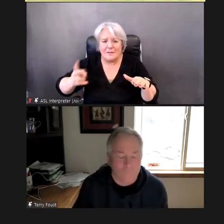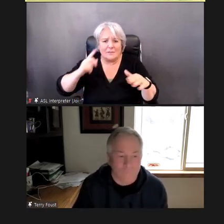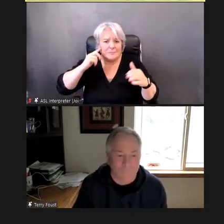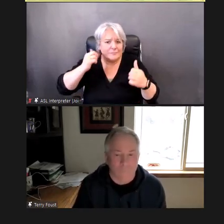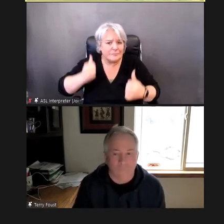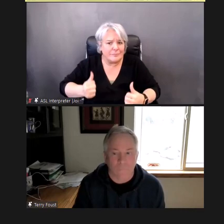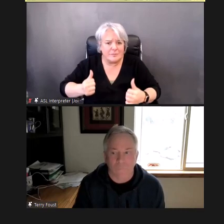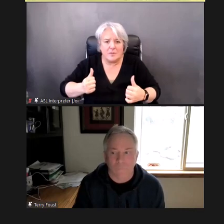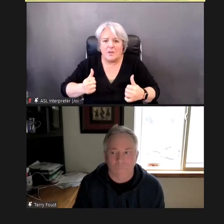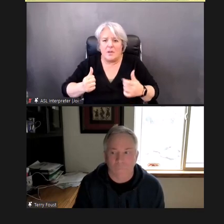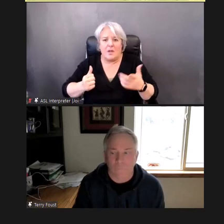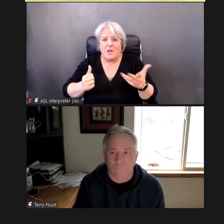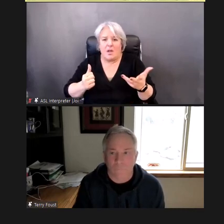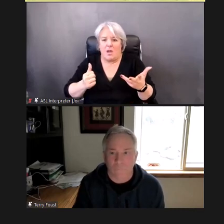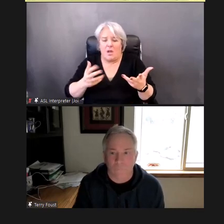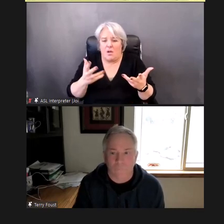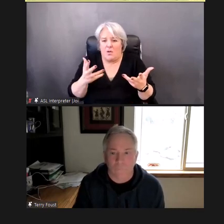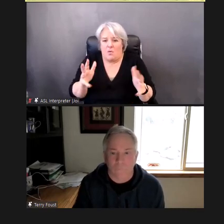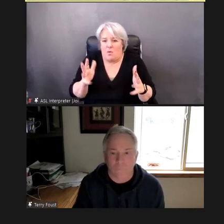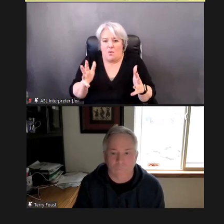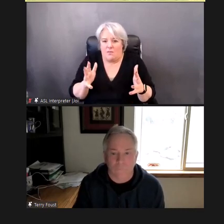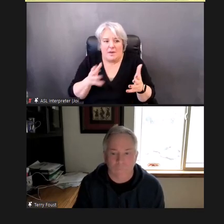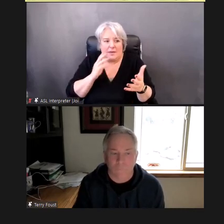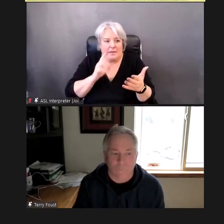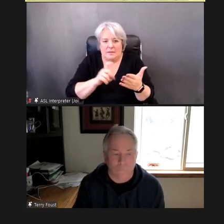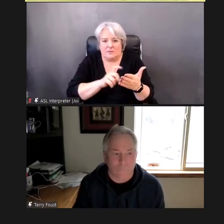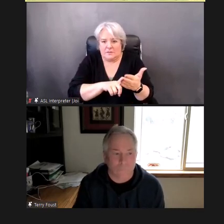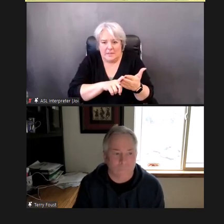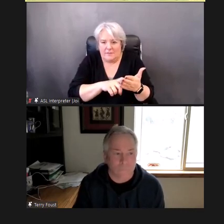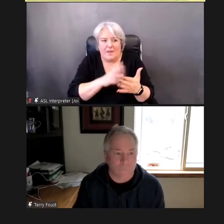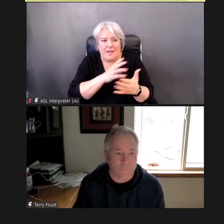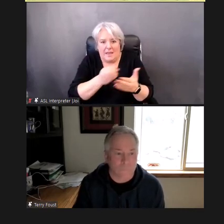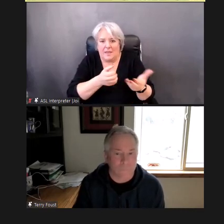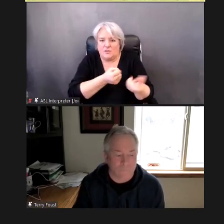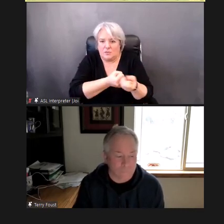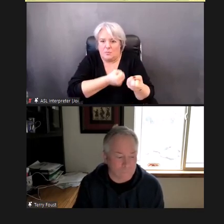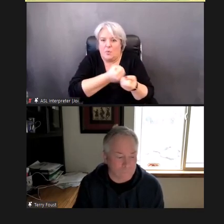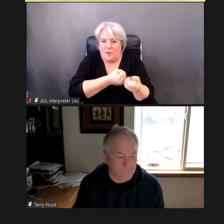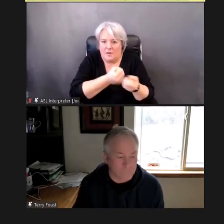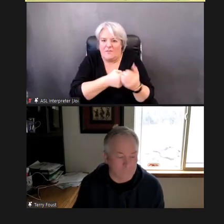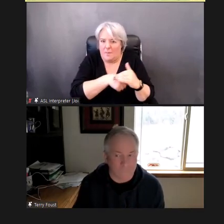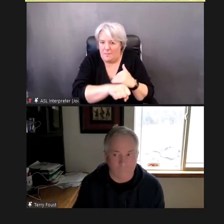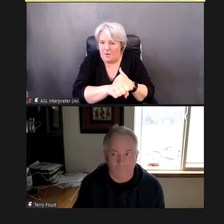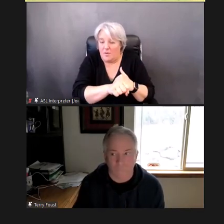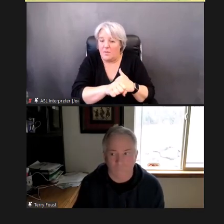education settings, Often without their hearing-related needs being